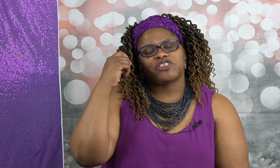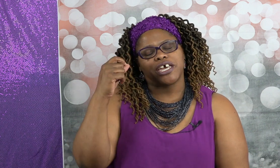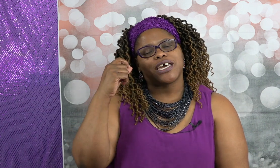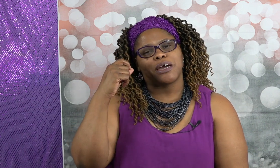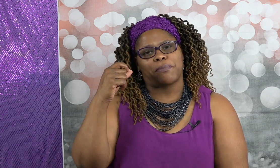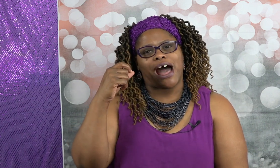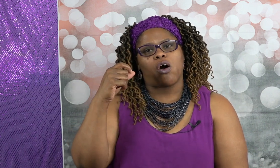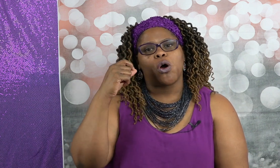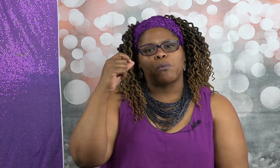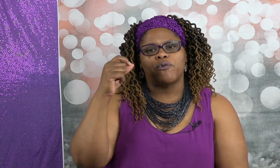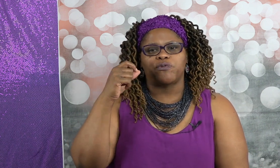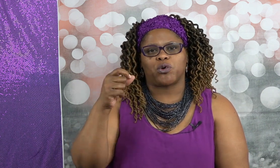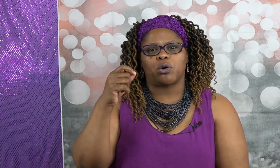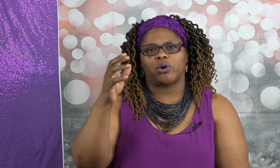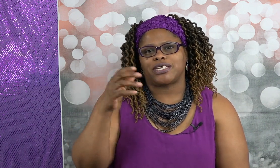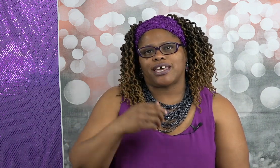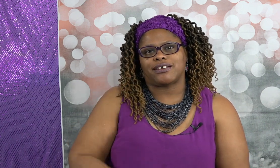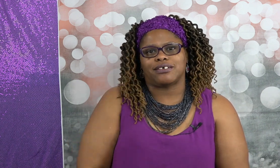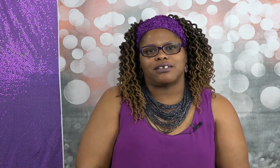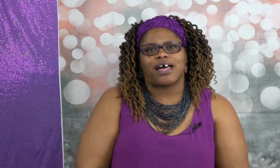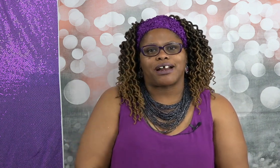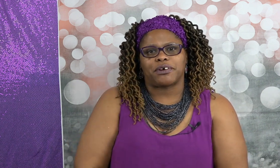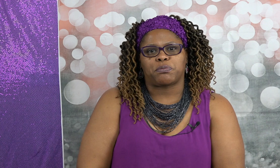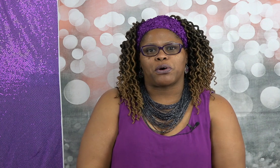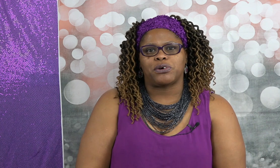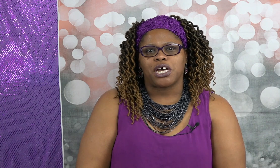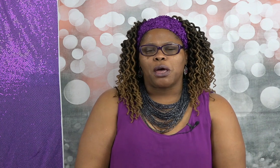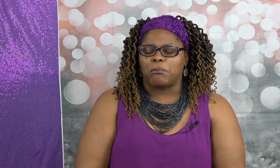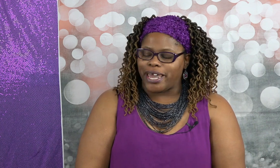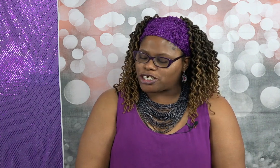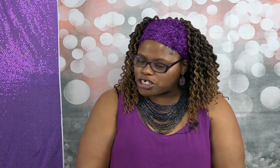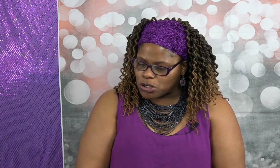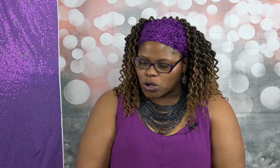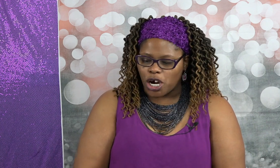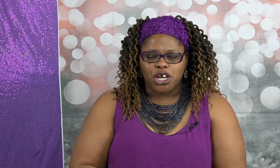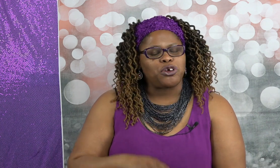thinking about moving forward we're taking a lottery approach make sure you